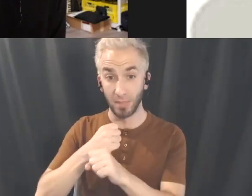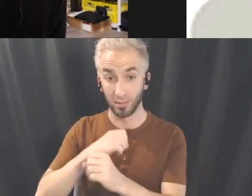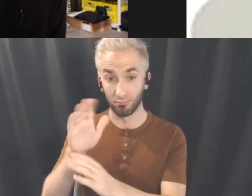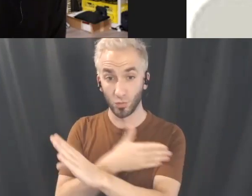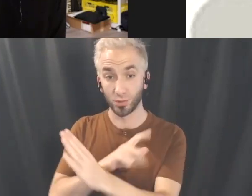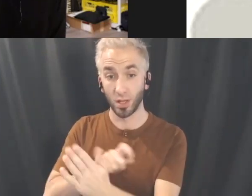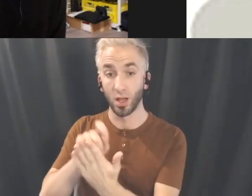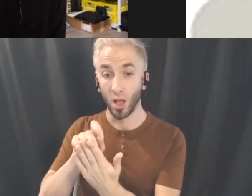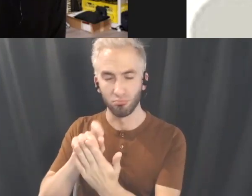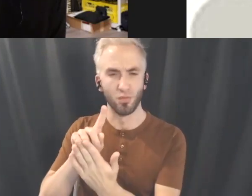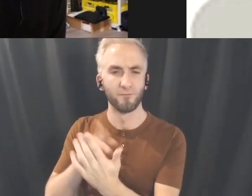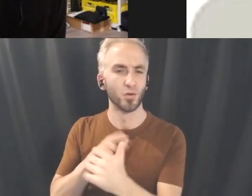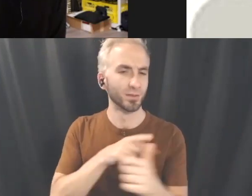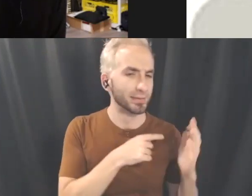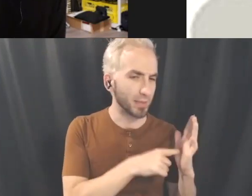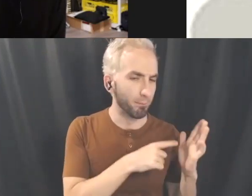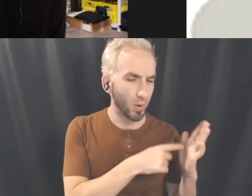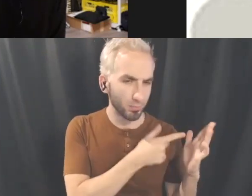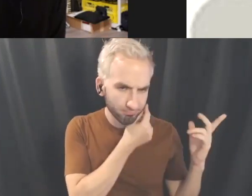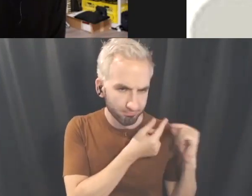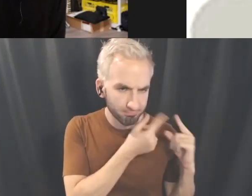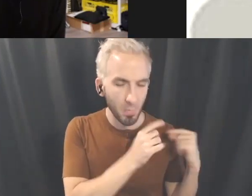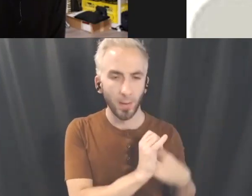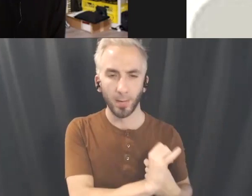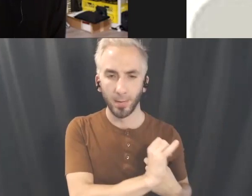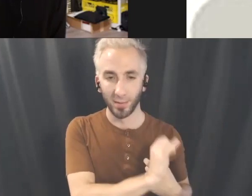When I make music I first listen to the samples and those samples will get sent by Sammy most